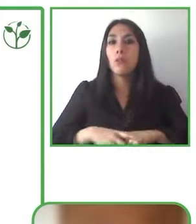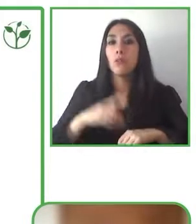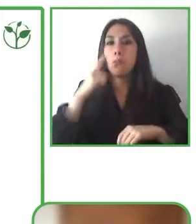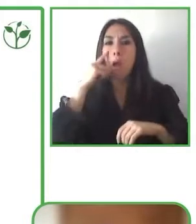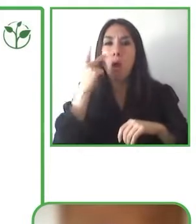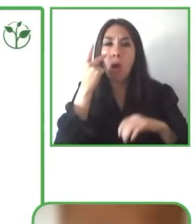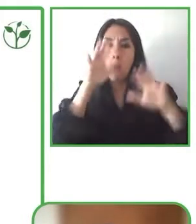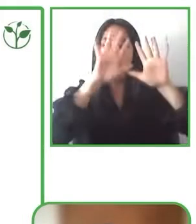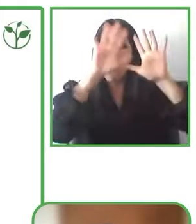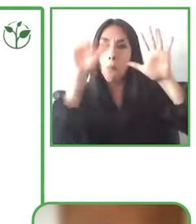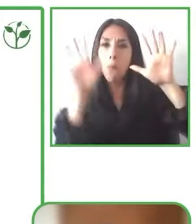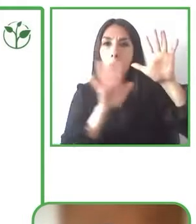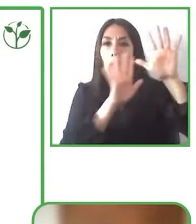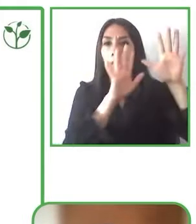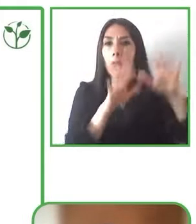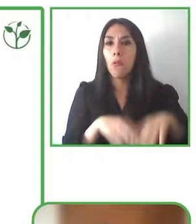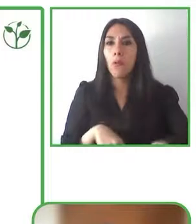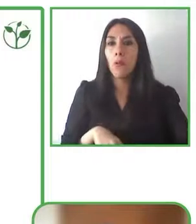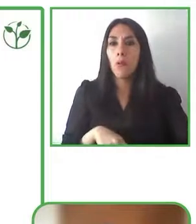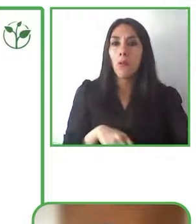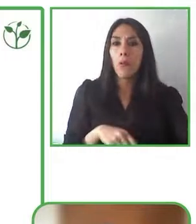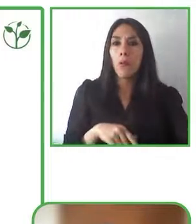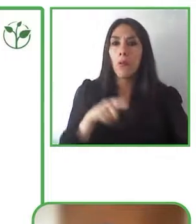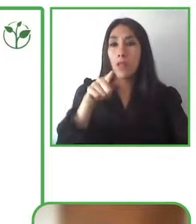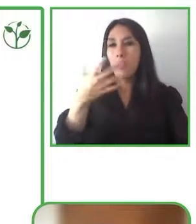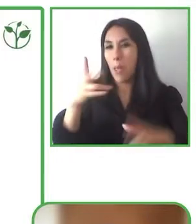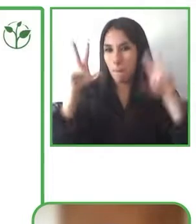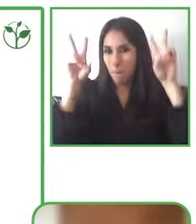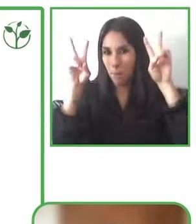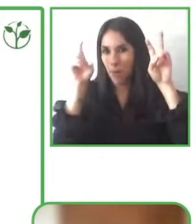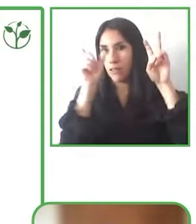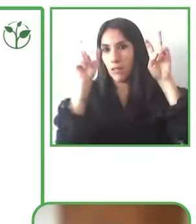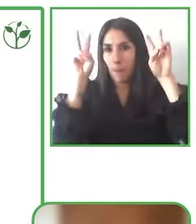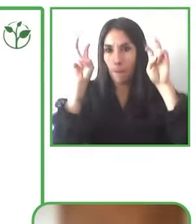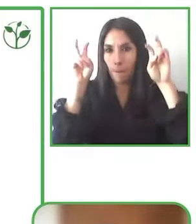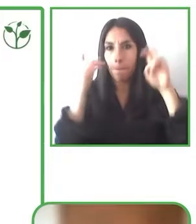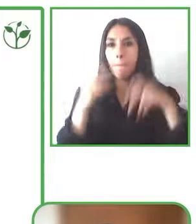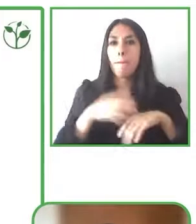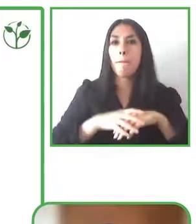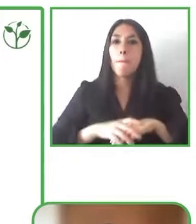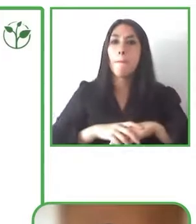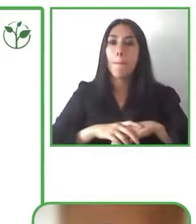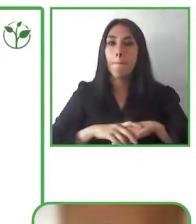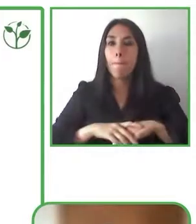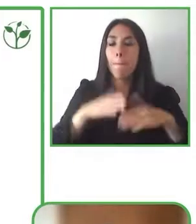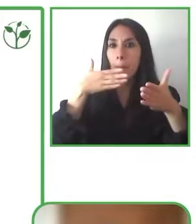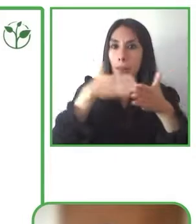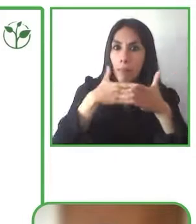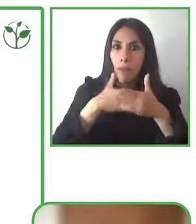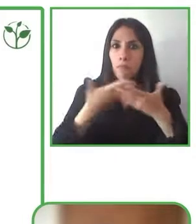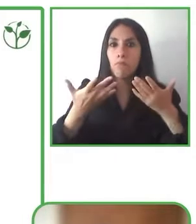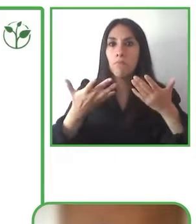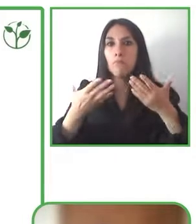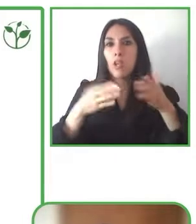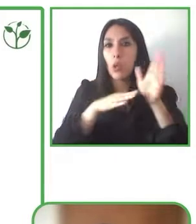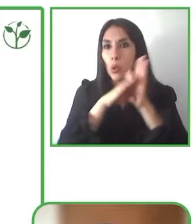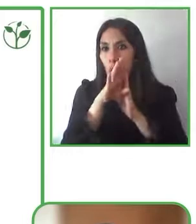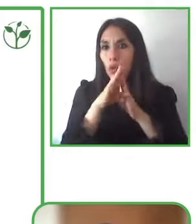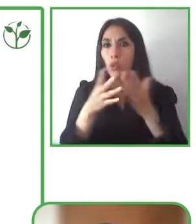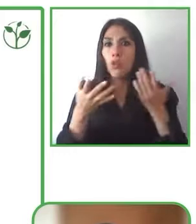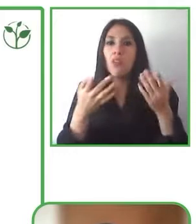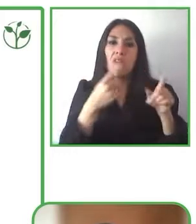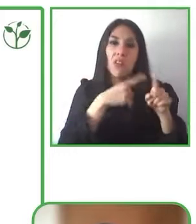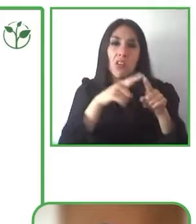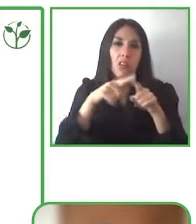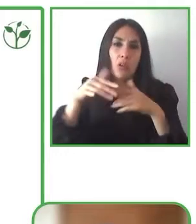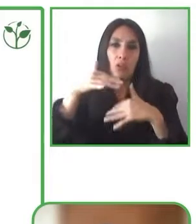will inhibit the development of the society and it will inhibit